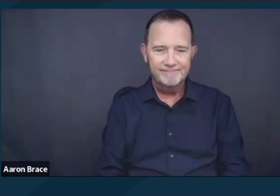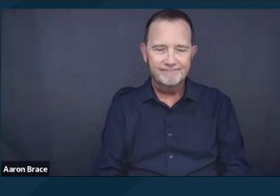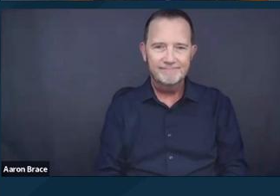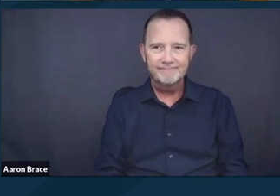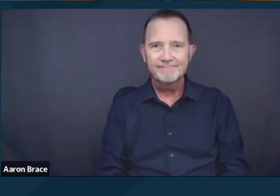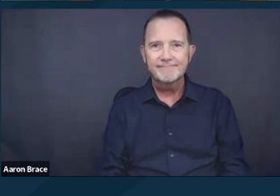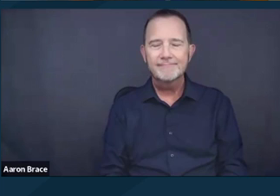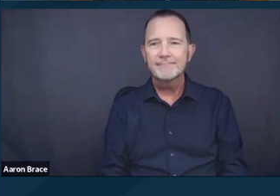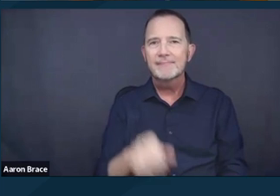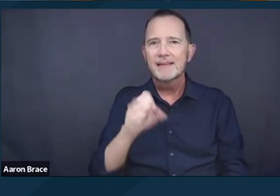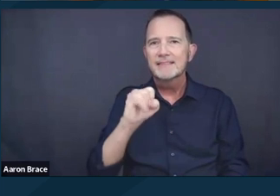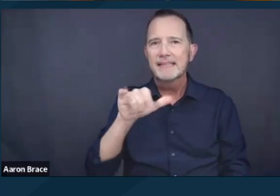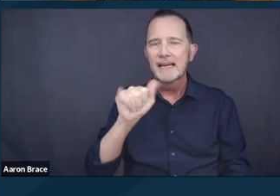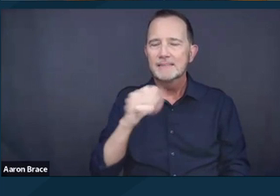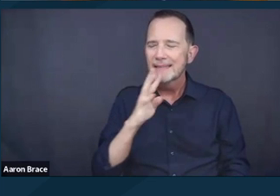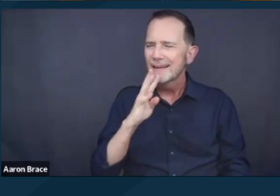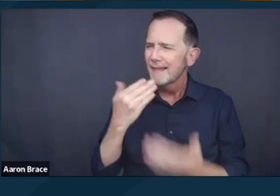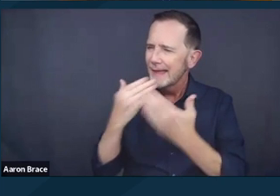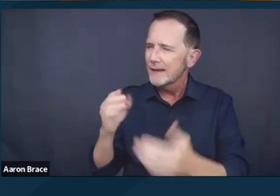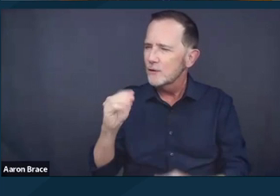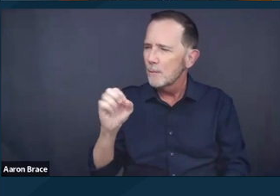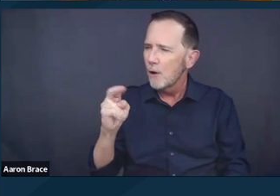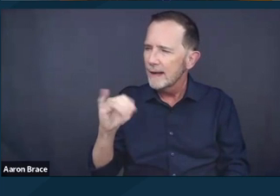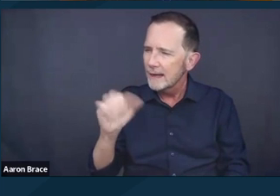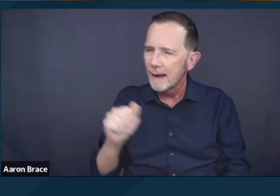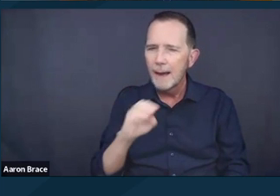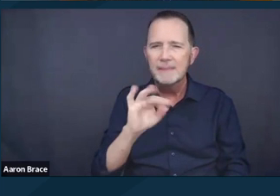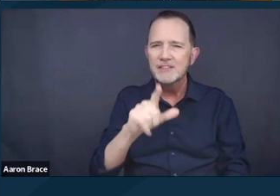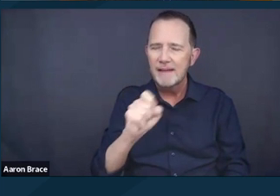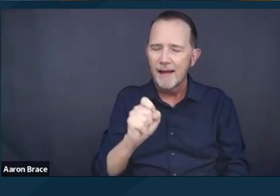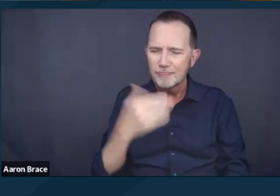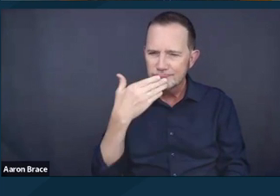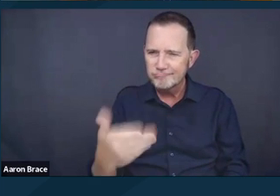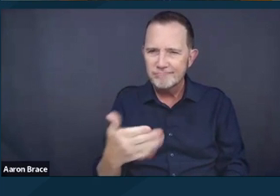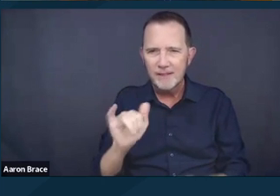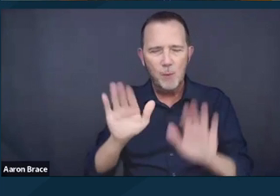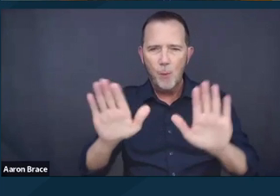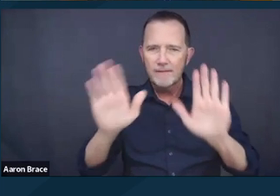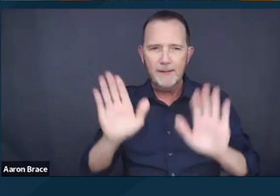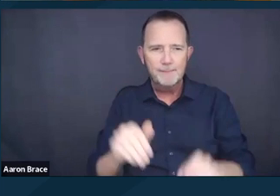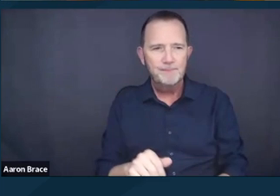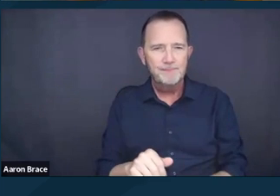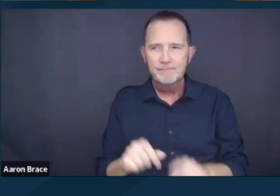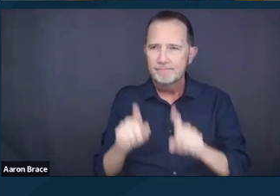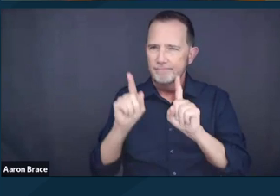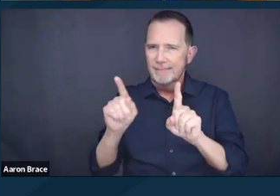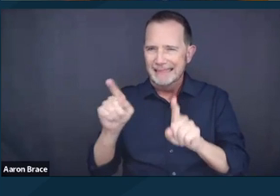Thank you so much, Monica, and Michelle, that was so wonderful. And I will give a moment for the slide deck to come up.